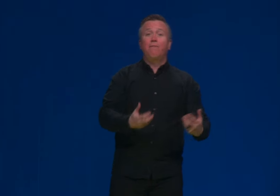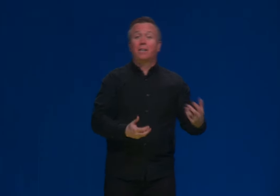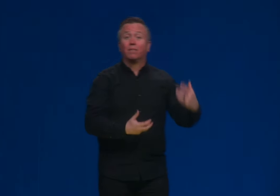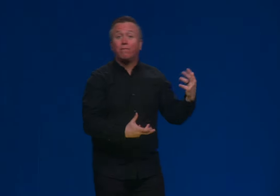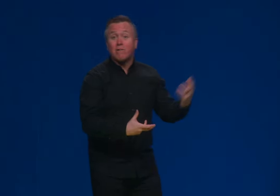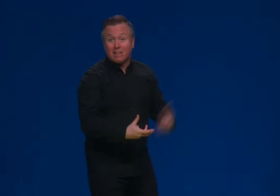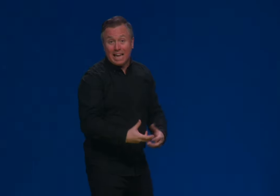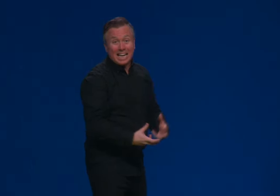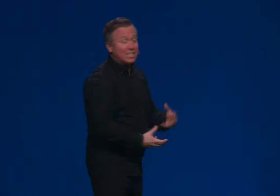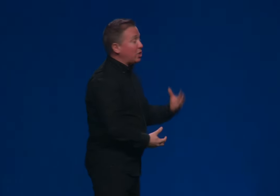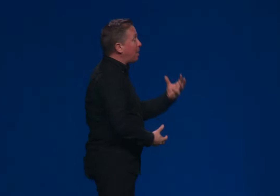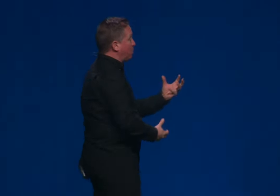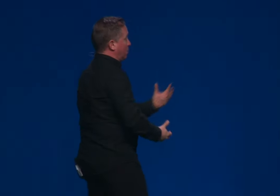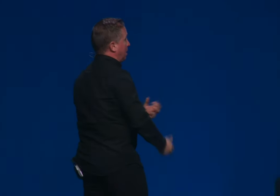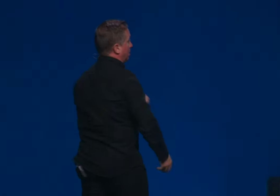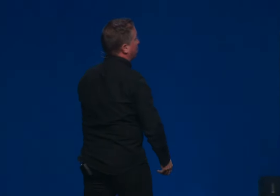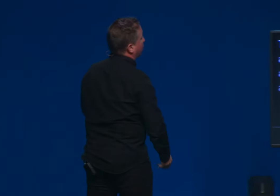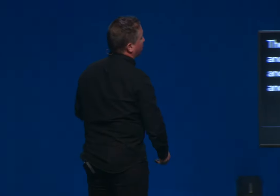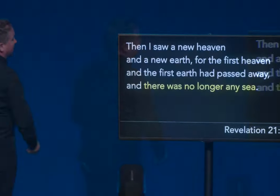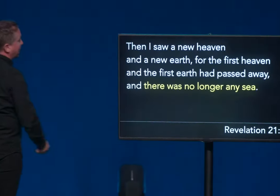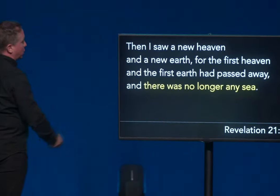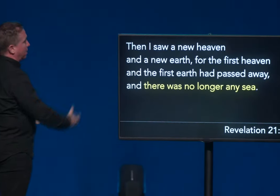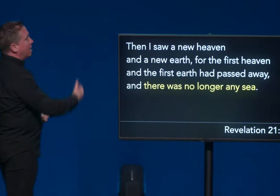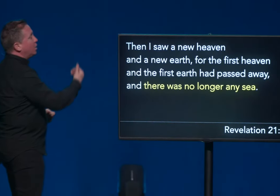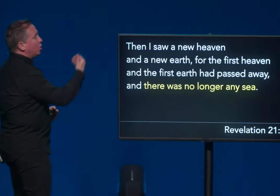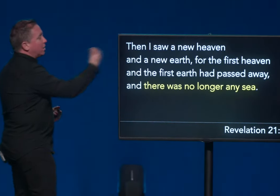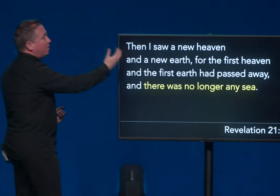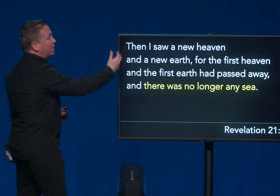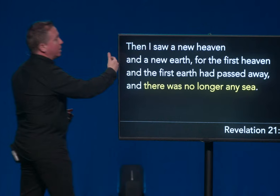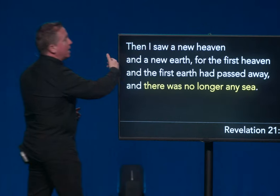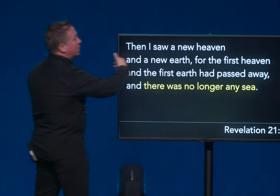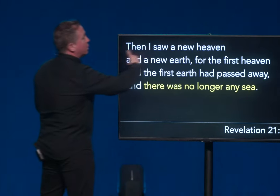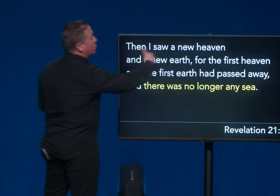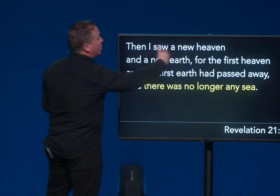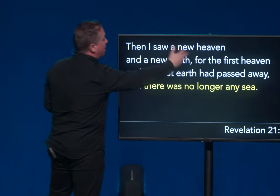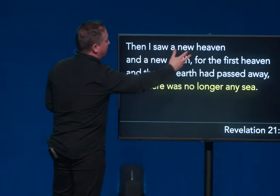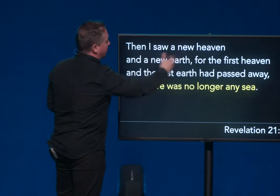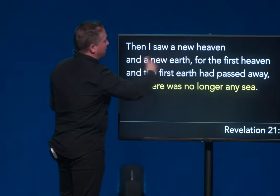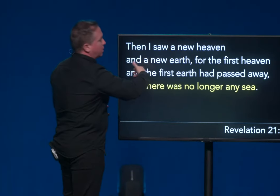In fact, the very last chapters of the Bible and Book of Revelation, John's vision, he has this new Heaven is a new Earth for the first heaven, the first Earth is passed away.